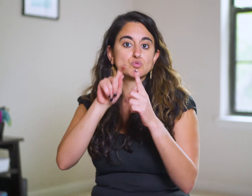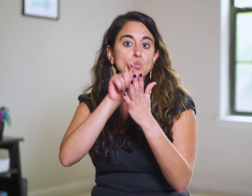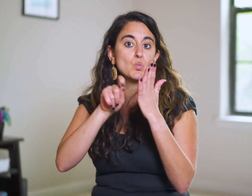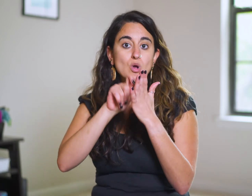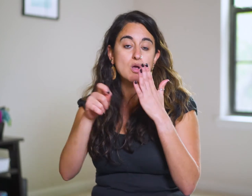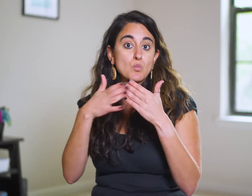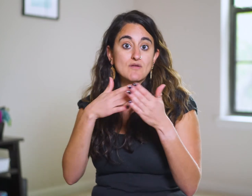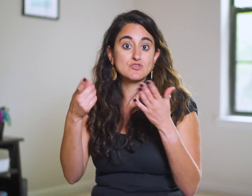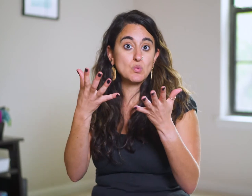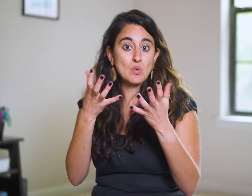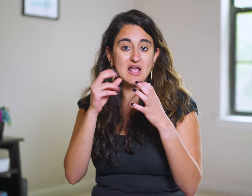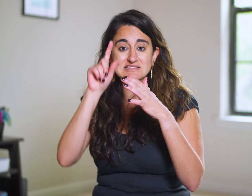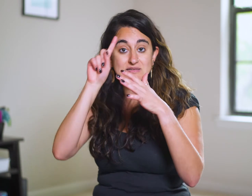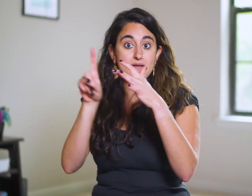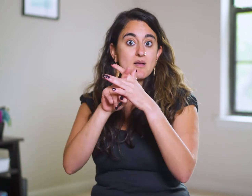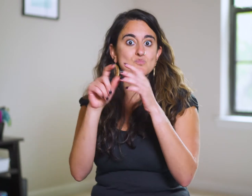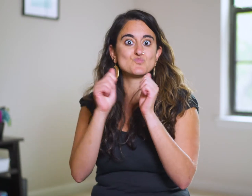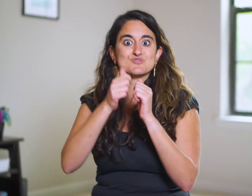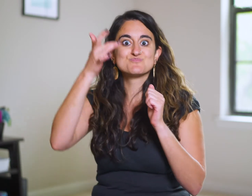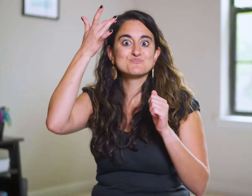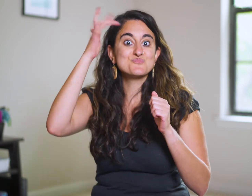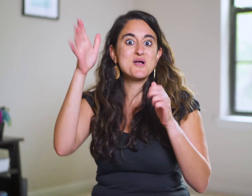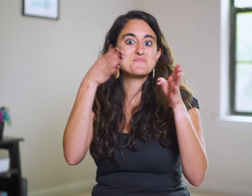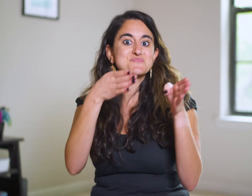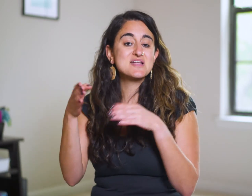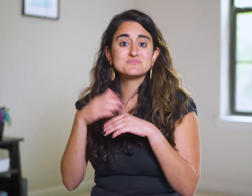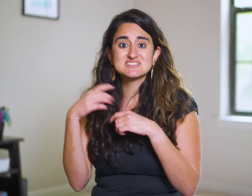to write whatever they please and they come up with a brilliant plan: